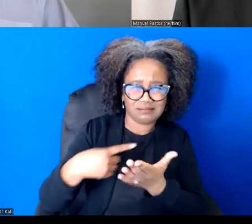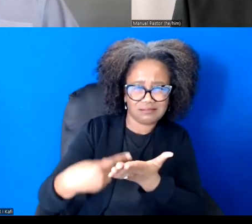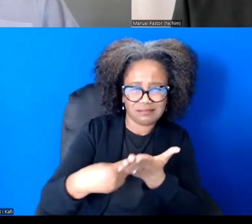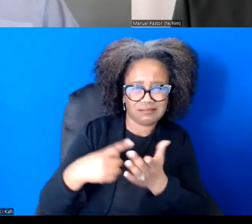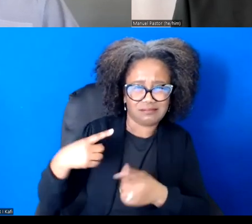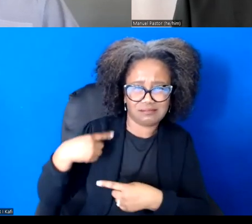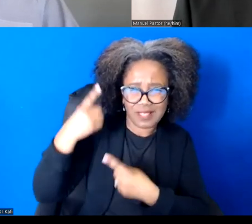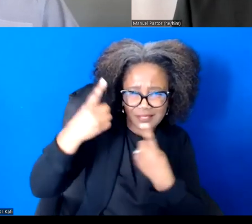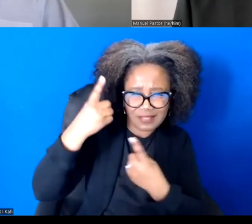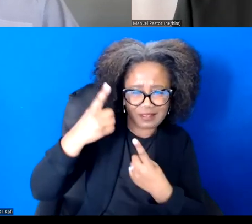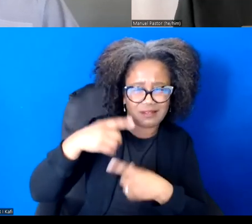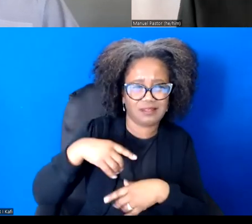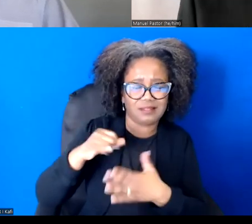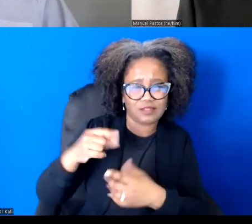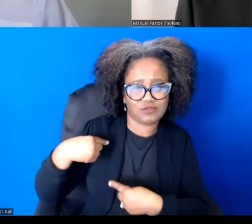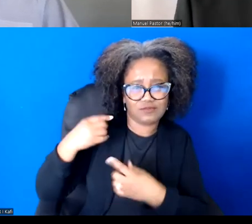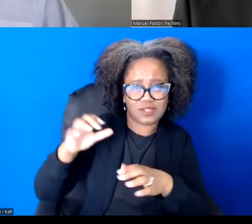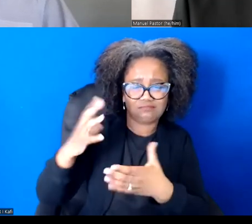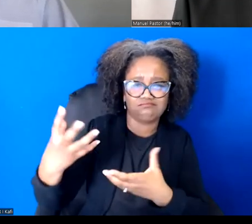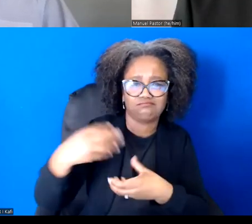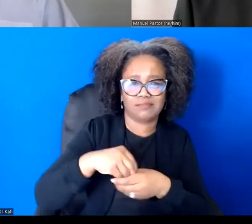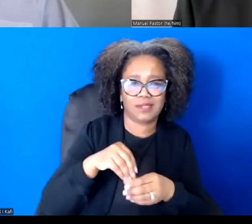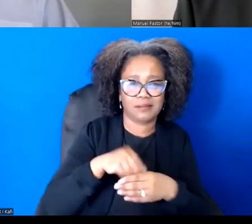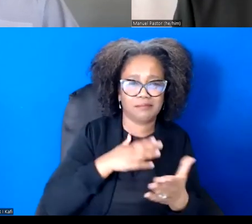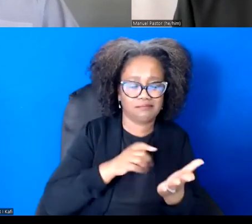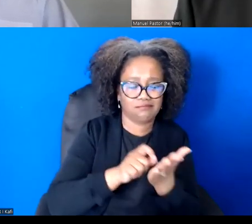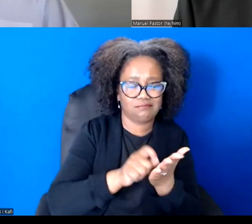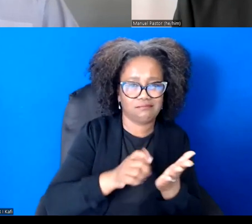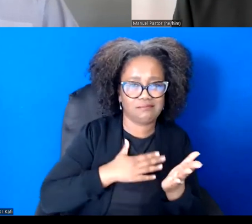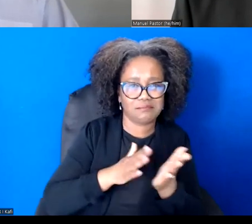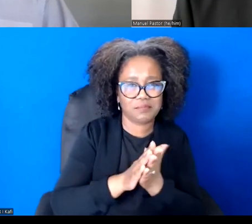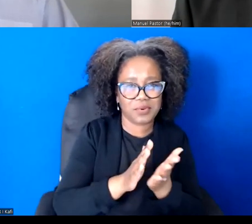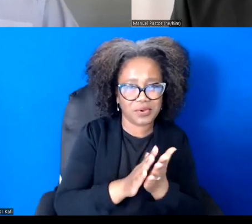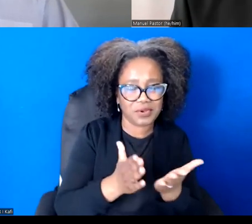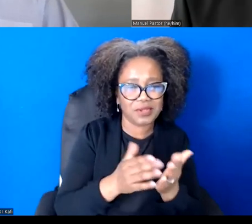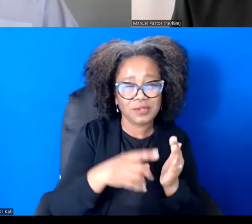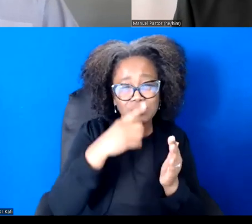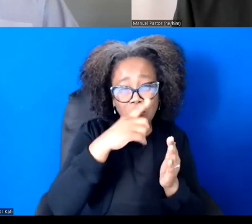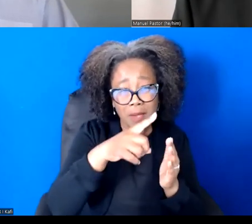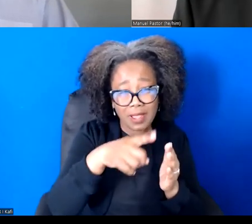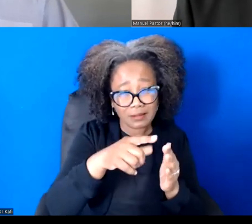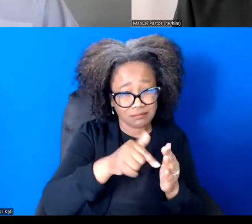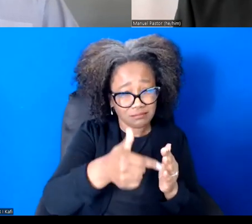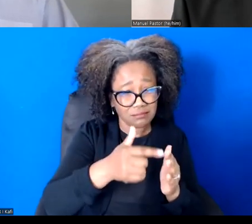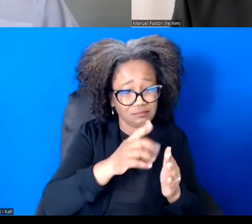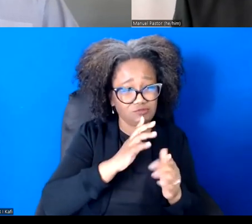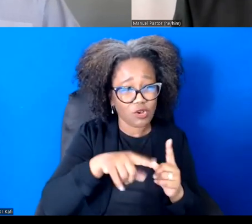And then I could talk a little bit about how this book fits in and is a way the economic extension of John Paul.